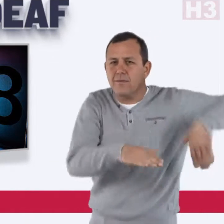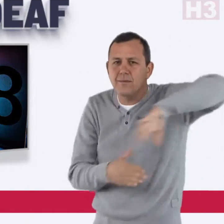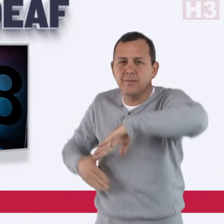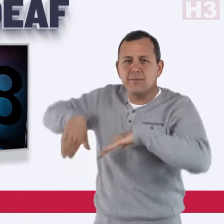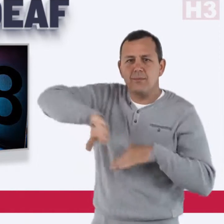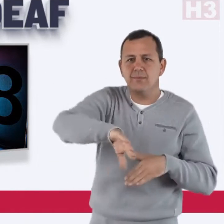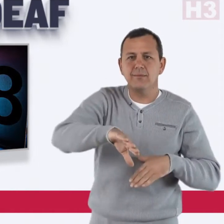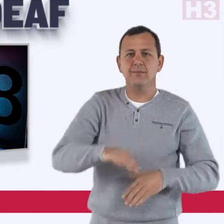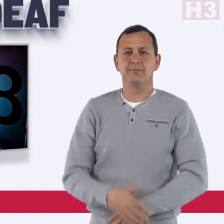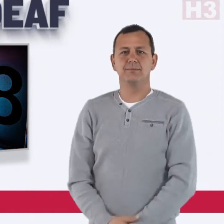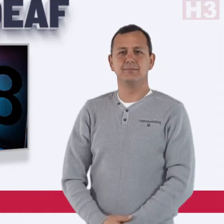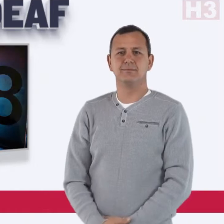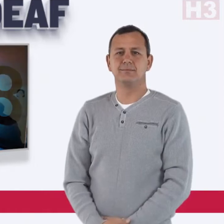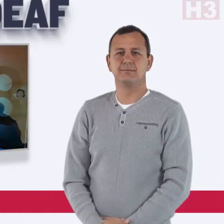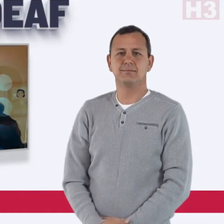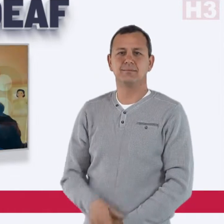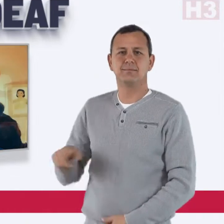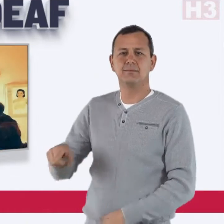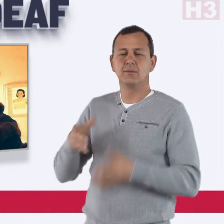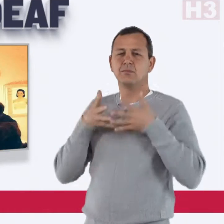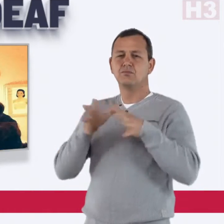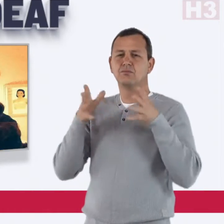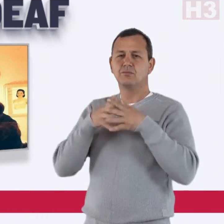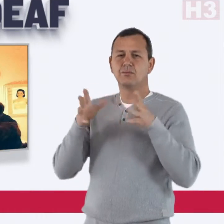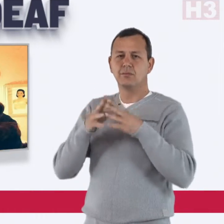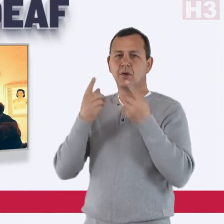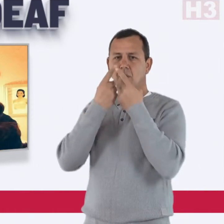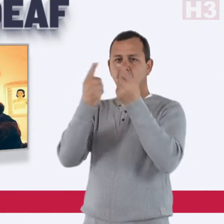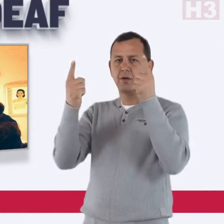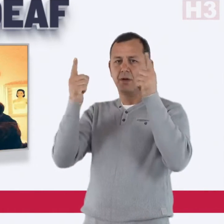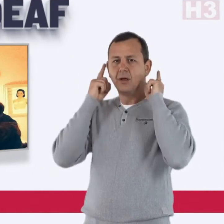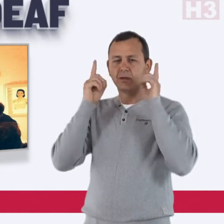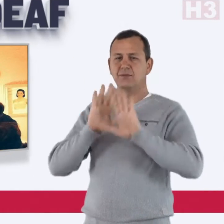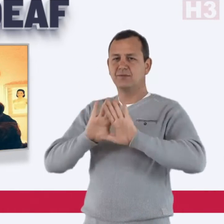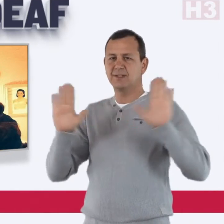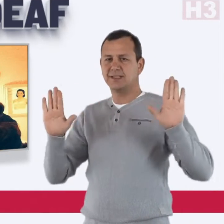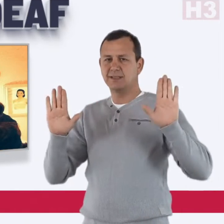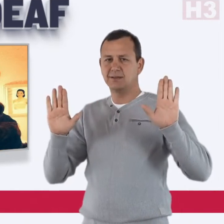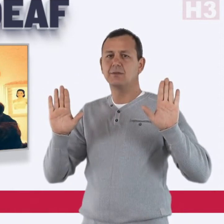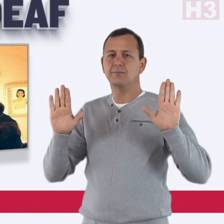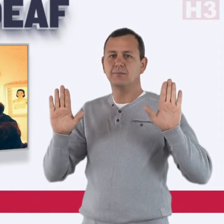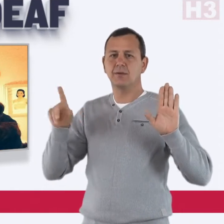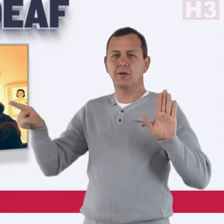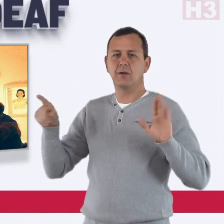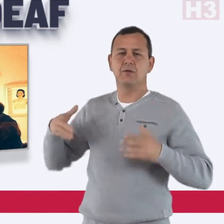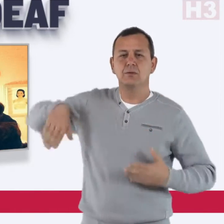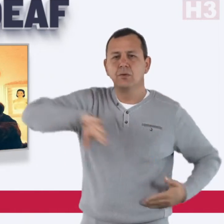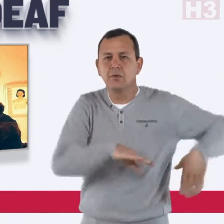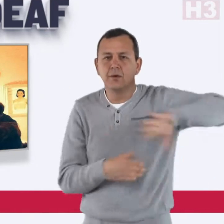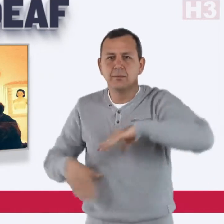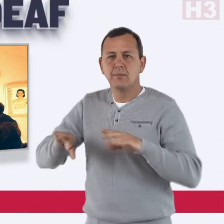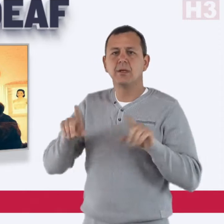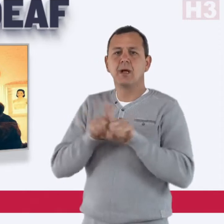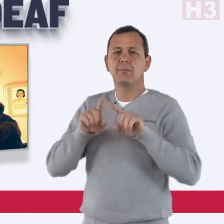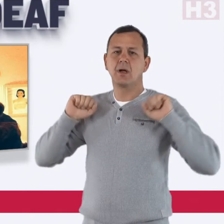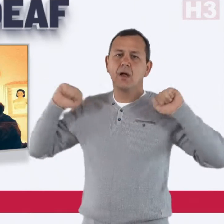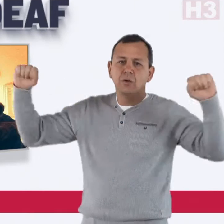was a successful swimmer. She says after college she will only swim